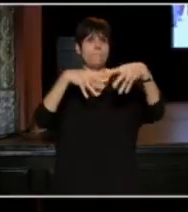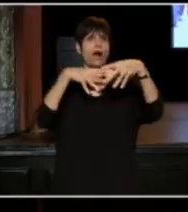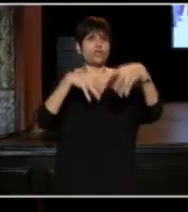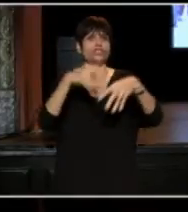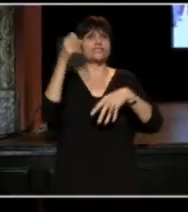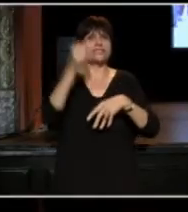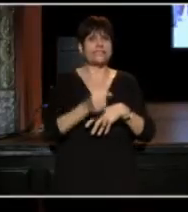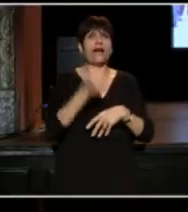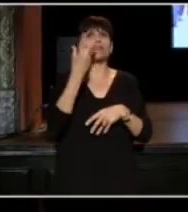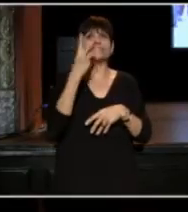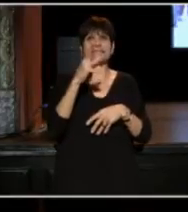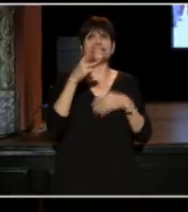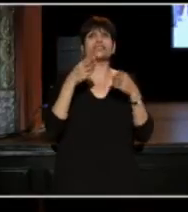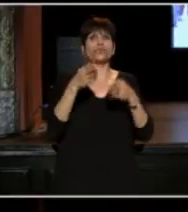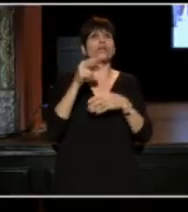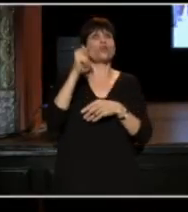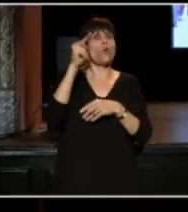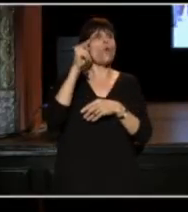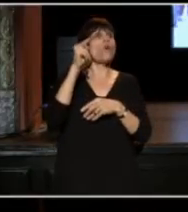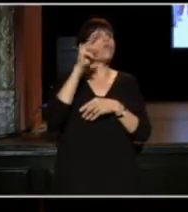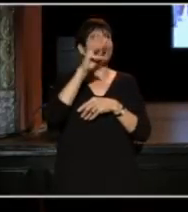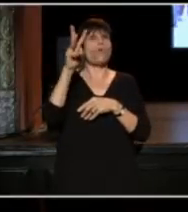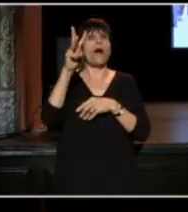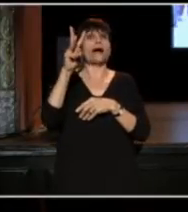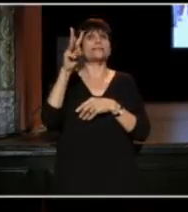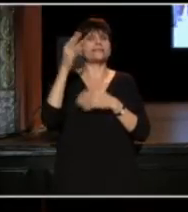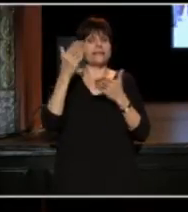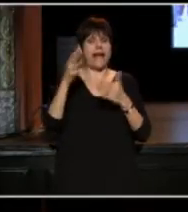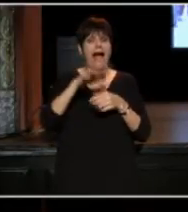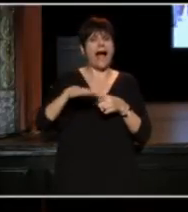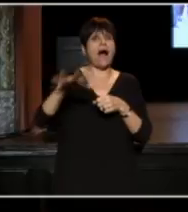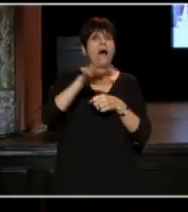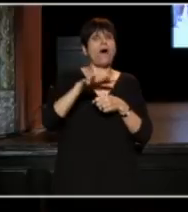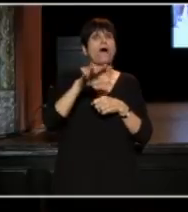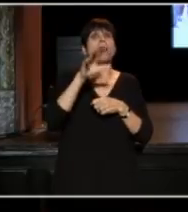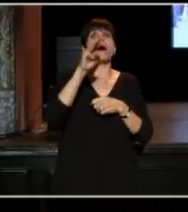on 16th Street northwest outside of what's now known as Malcolm X Park,